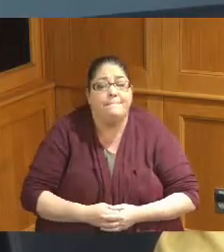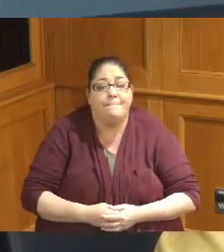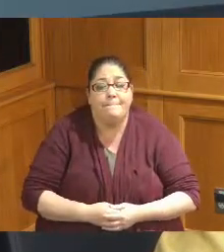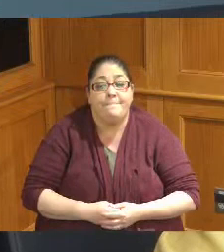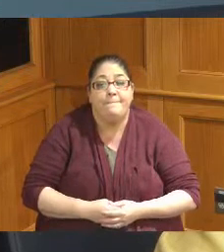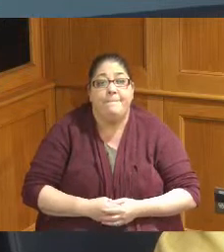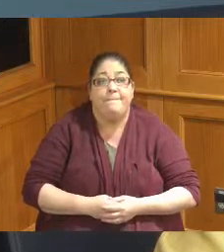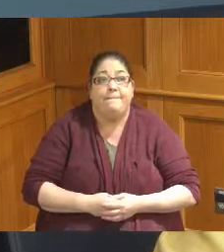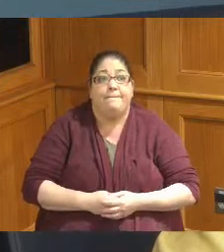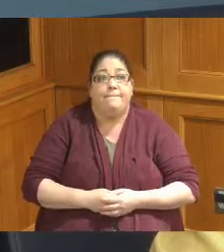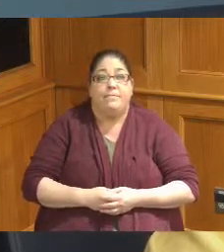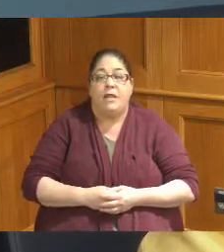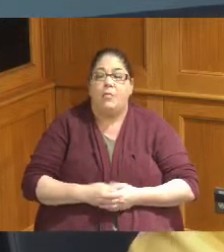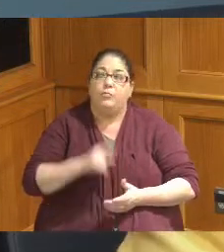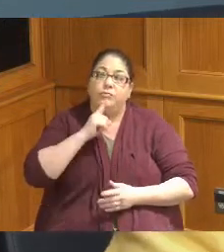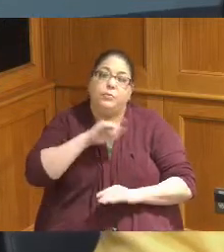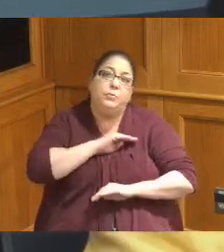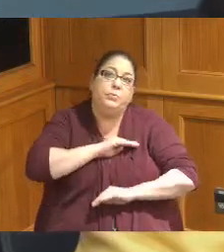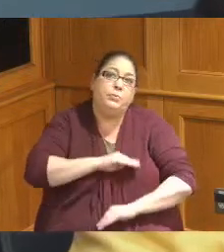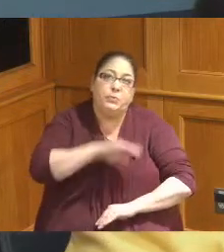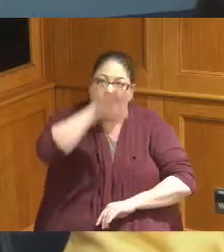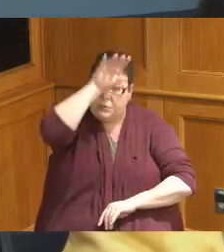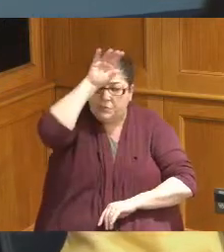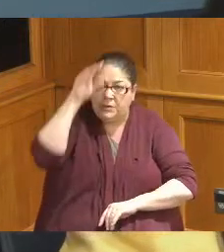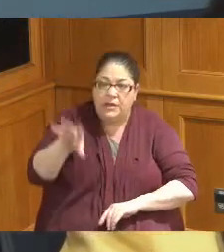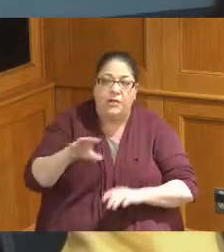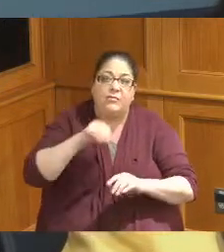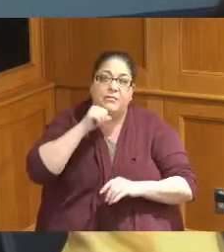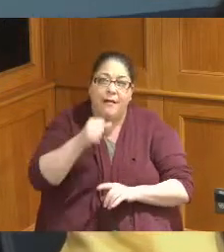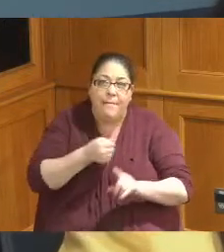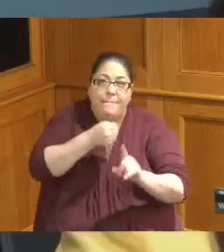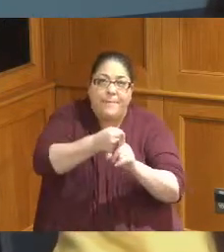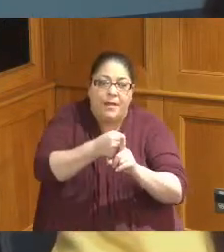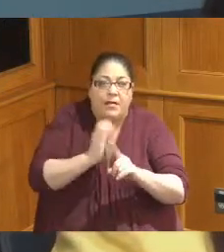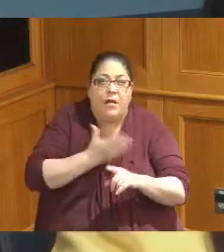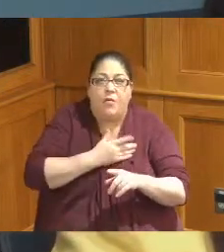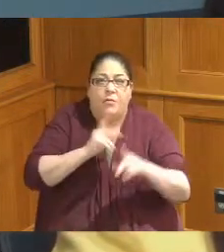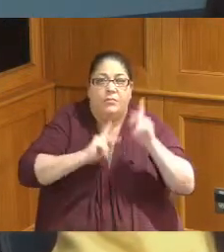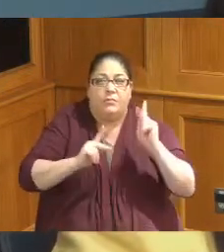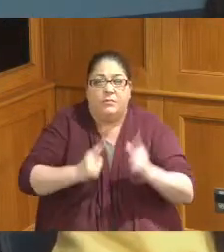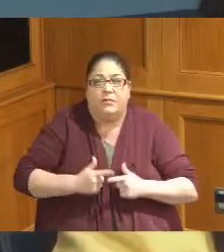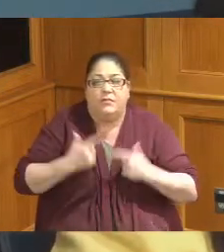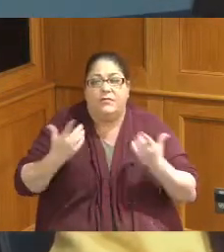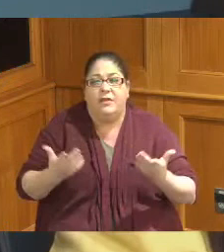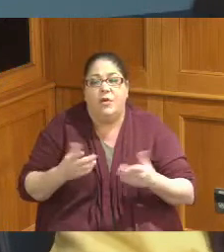there was no great impact to our residents as you said earlier due to your quick response so I want